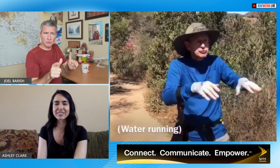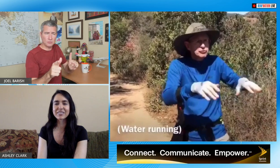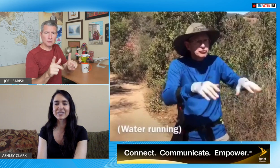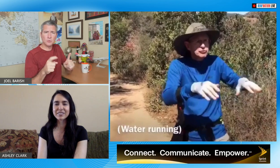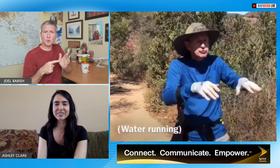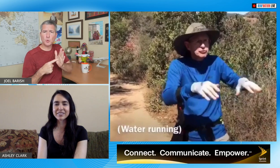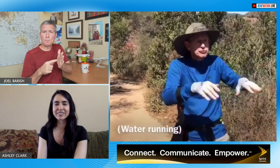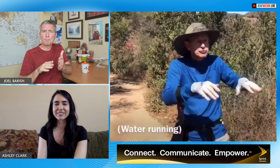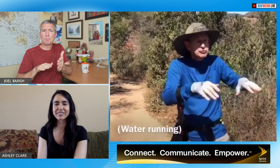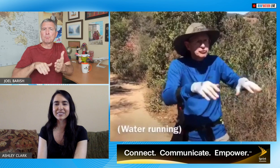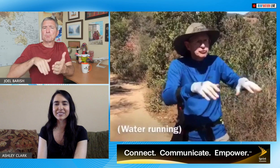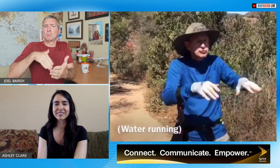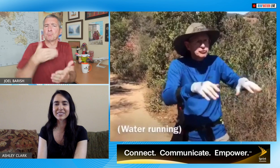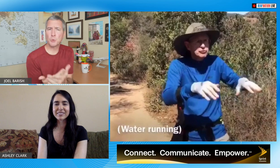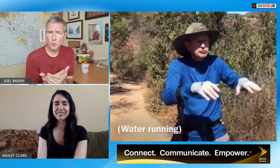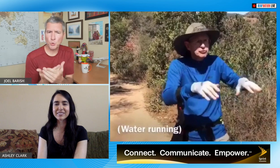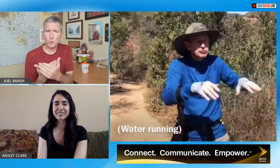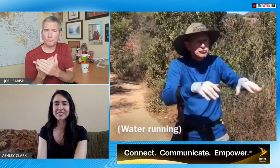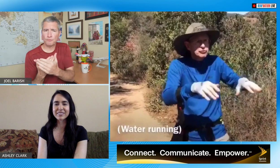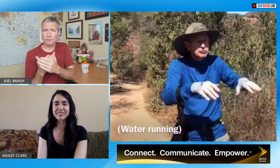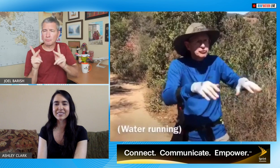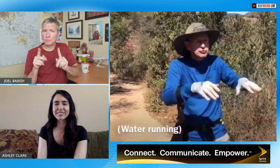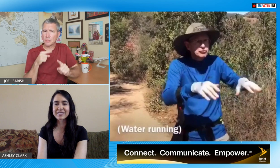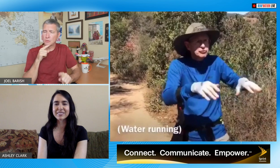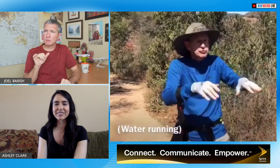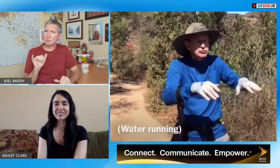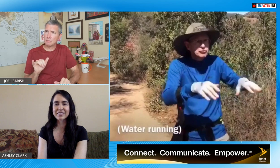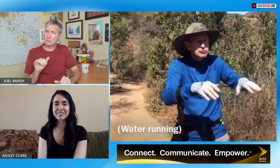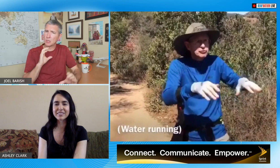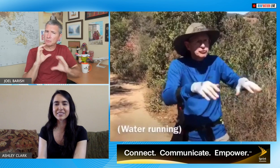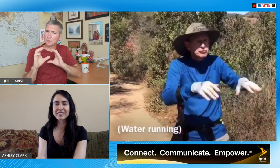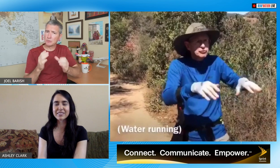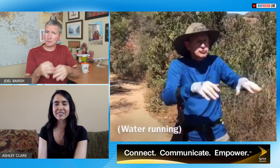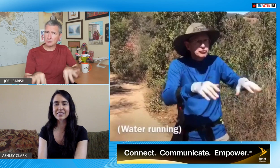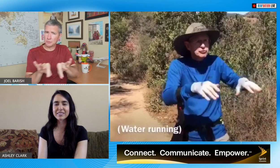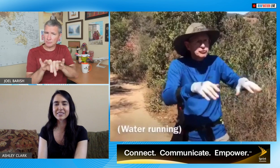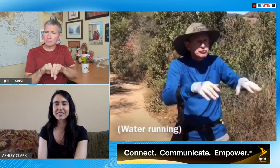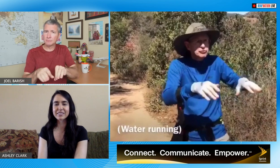hearing father communicating with a deaf daughter shows proof to other hearing